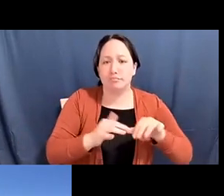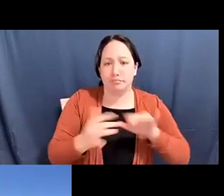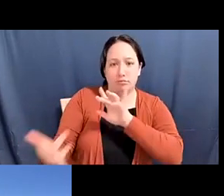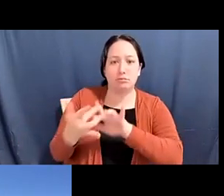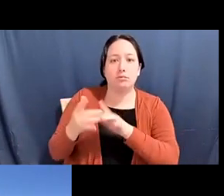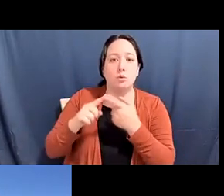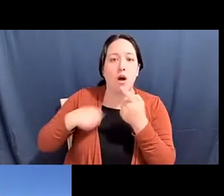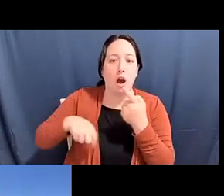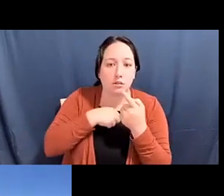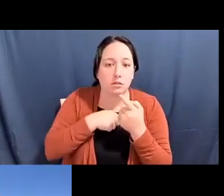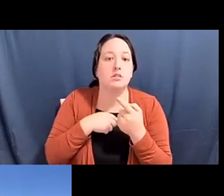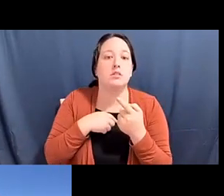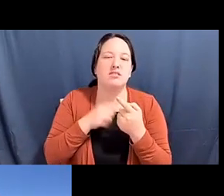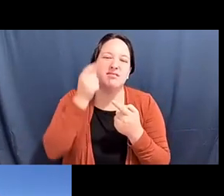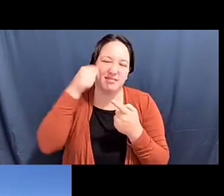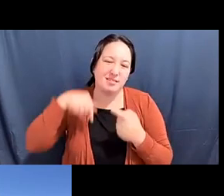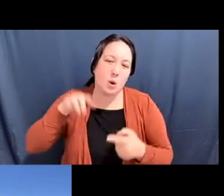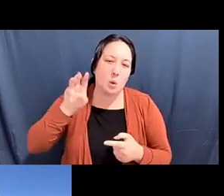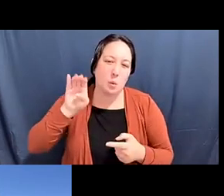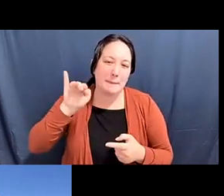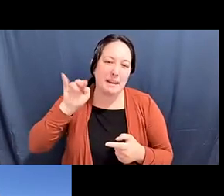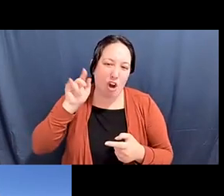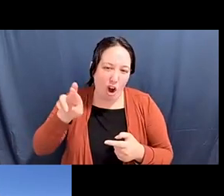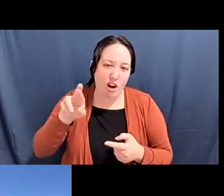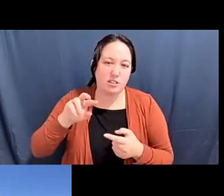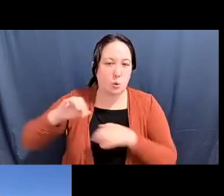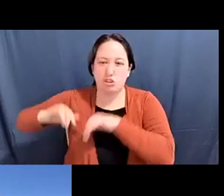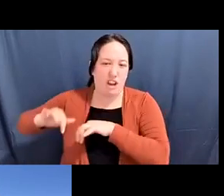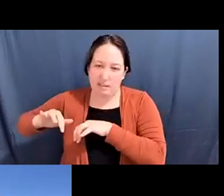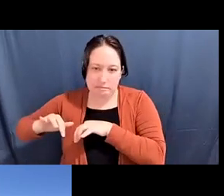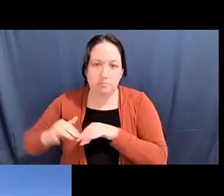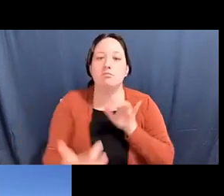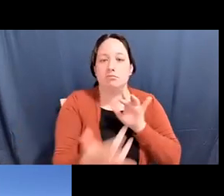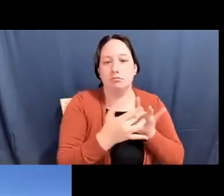Diane Fujino: because this is a webinar. So please any questions you have about the Asian American movement.